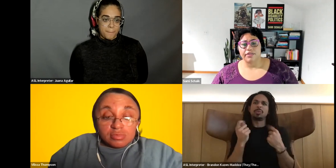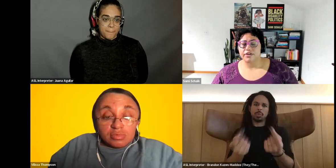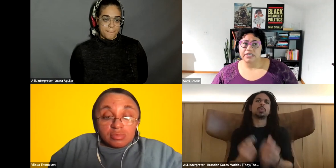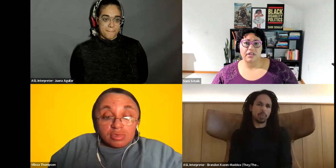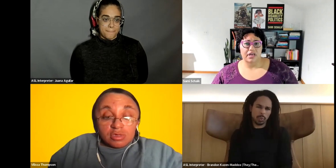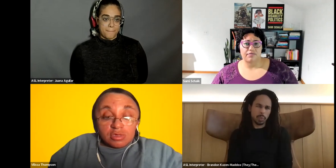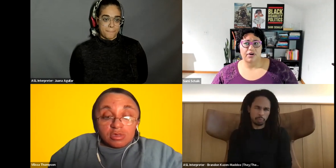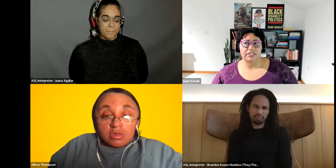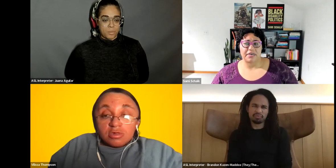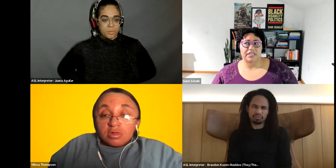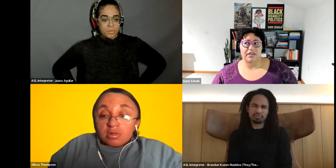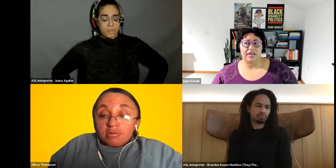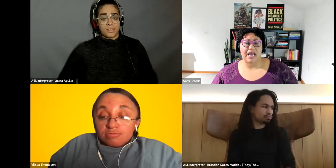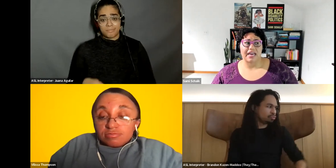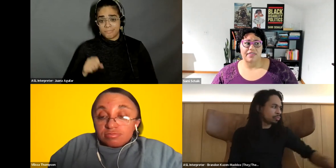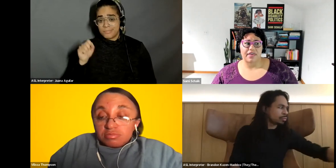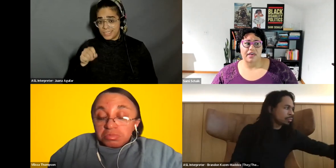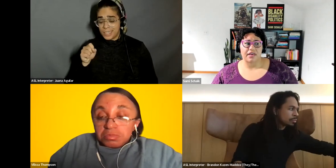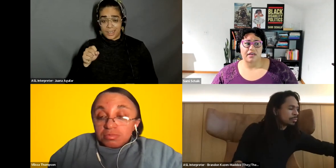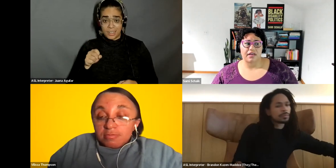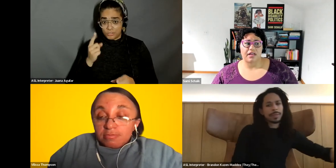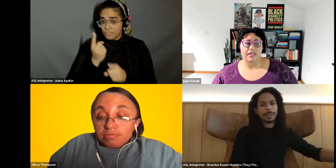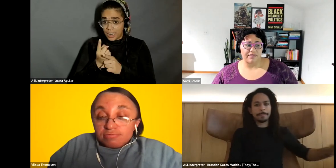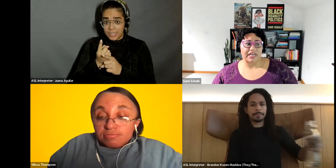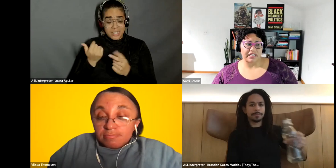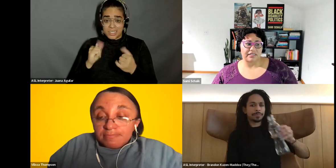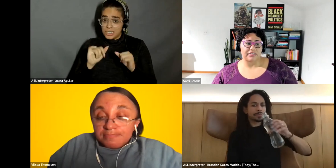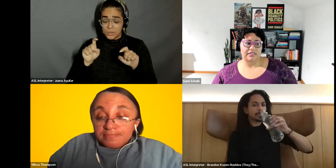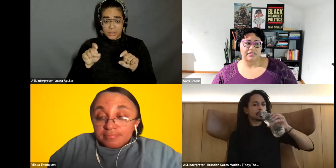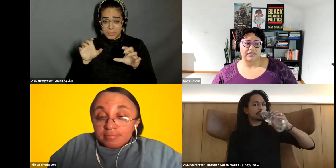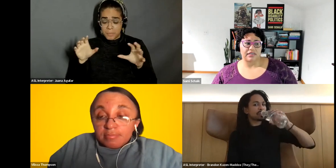Sami Schalk: there's still a lot of work to be done, and I think a lot of it is